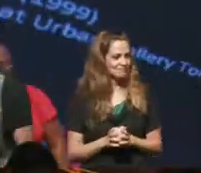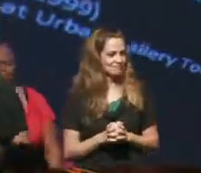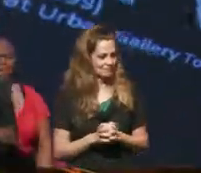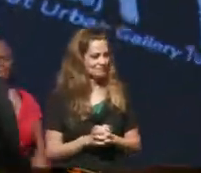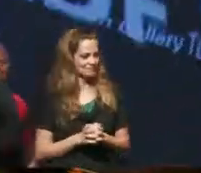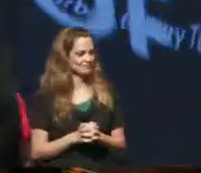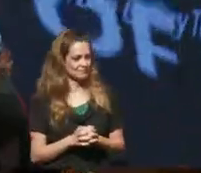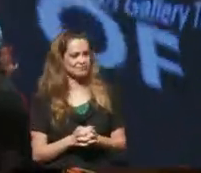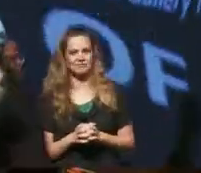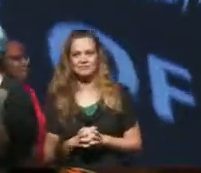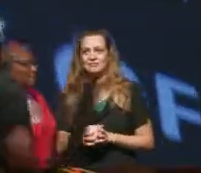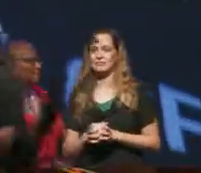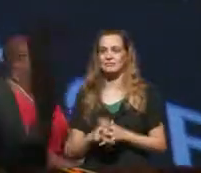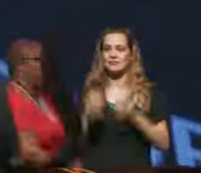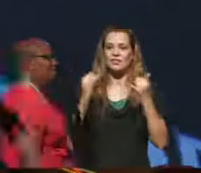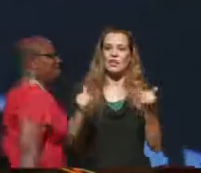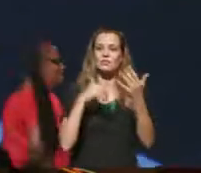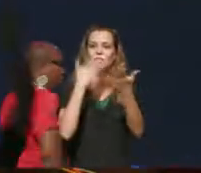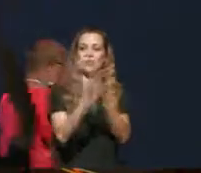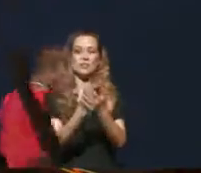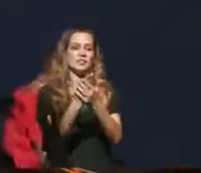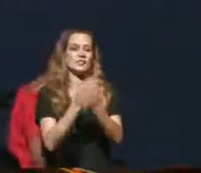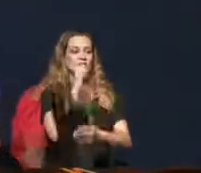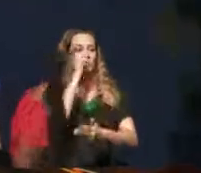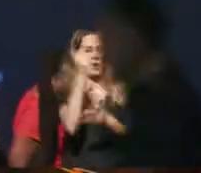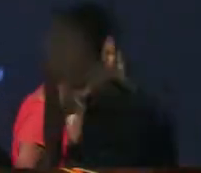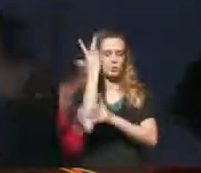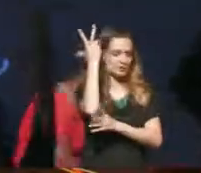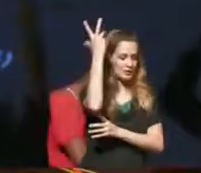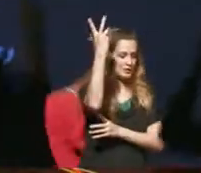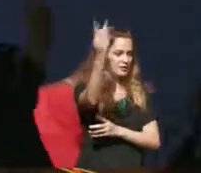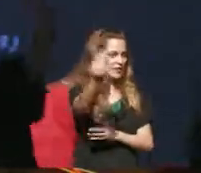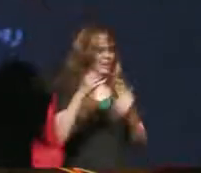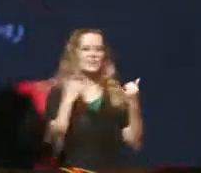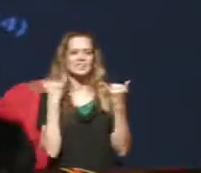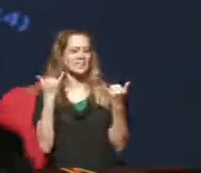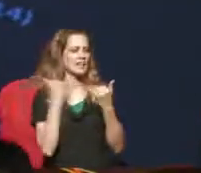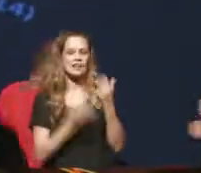Today we are arising, tomorrow we will lead. Today we are arising, tomorrow we will lead.